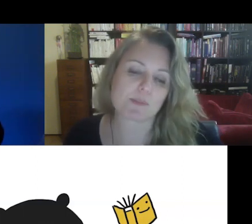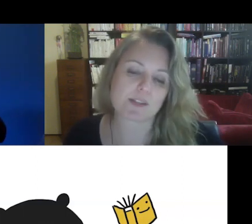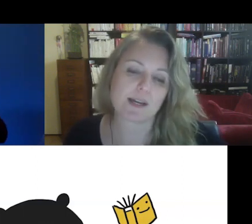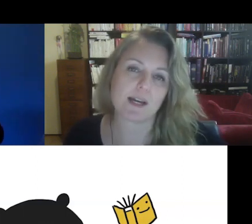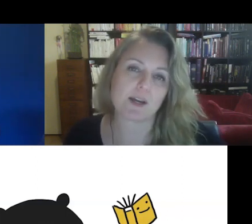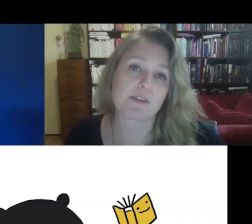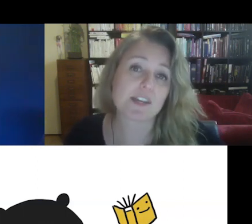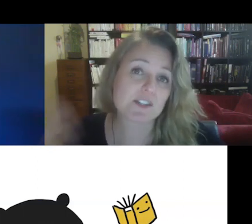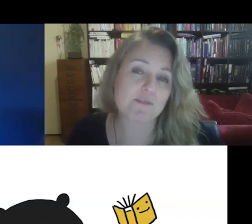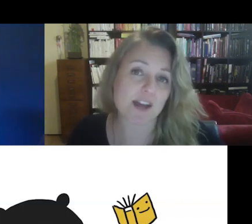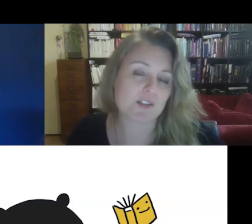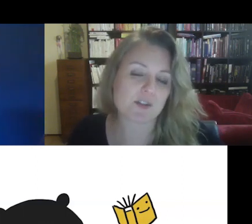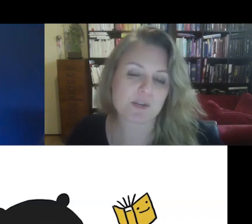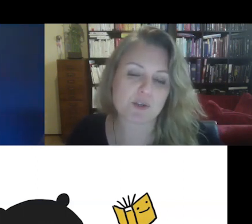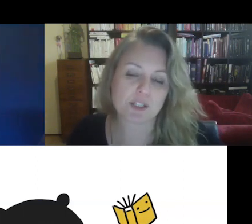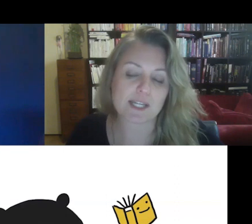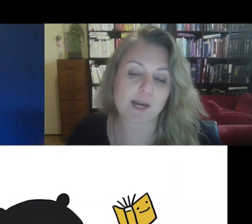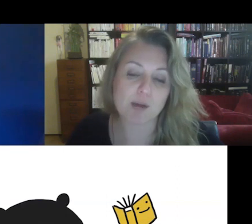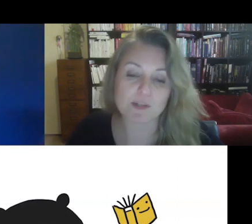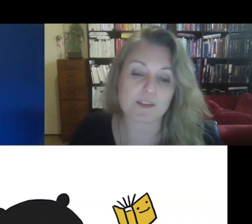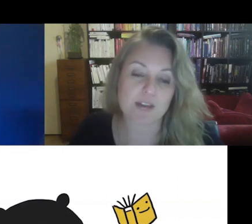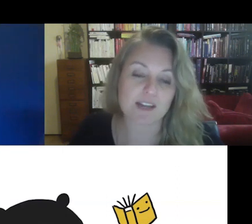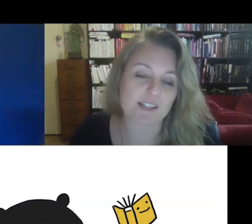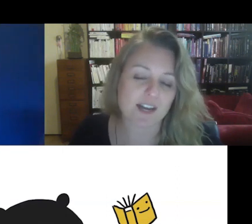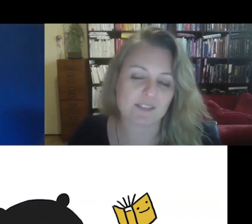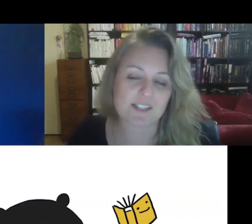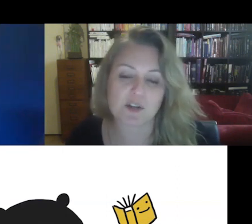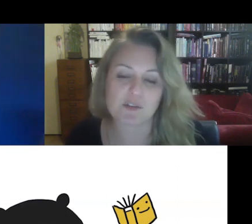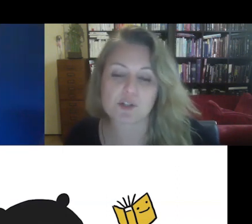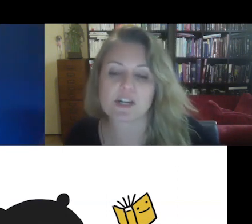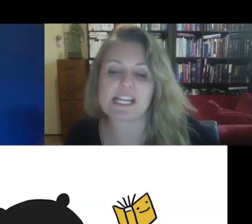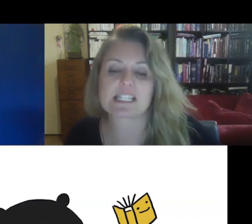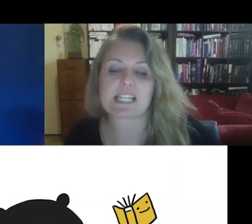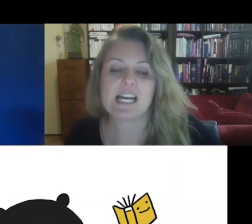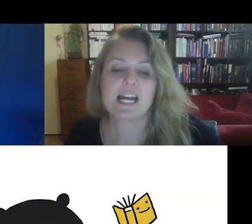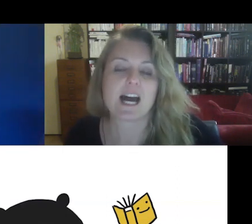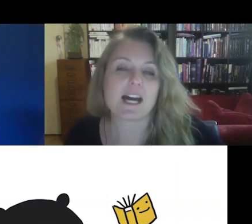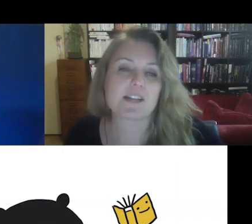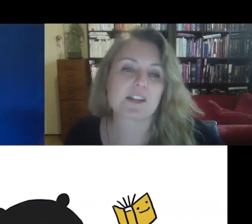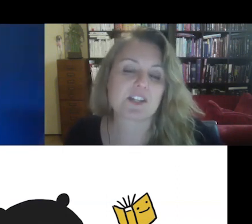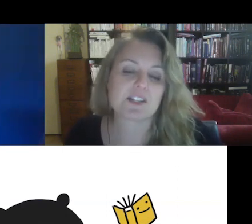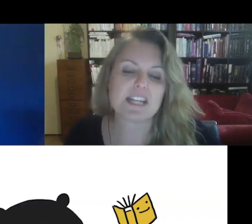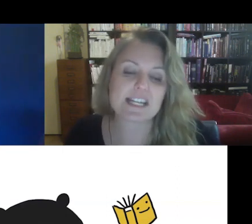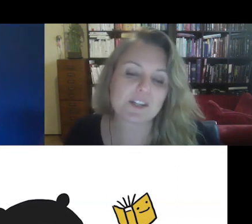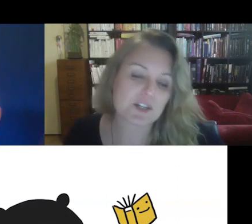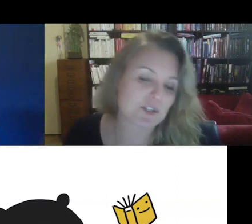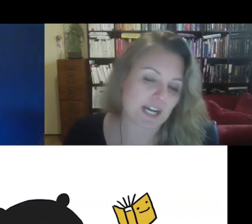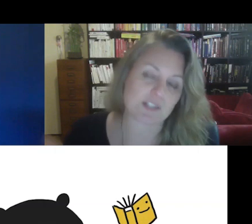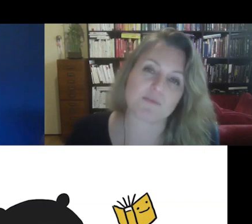platforms, these are the factors that we usually come up with, as I have listed on the screen. Such as the needs and constraints of the